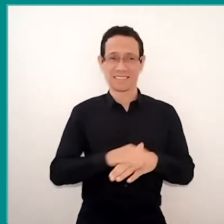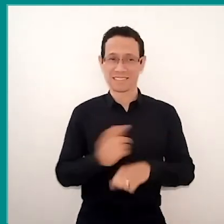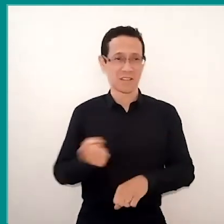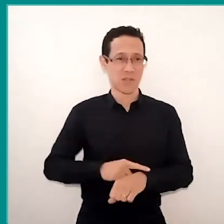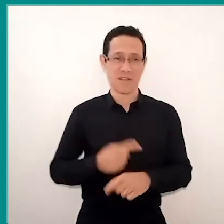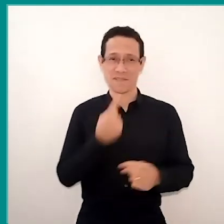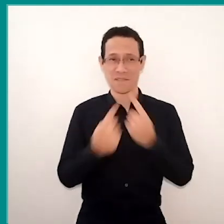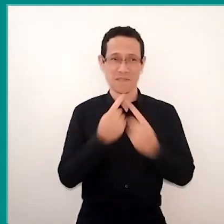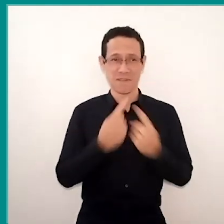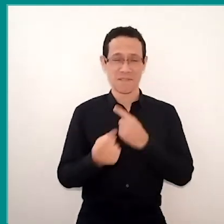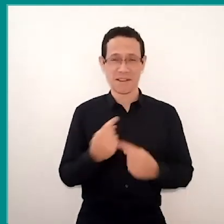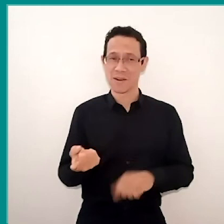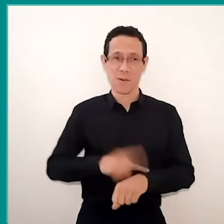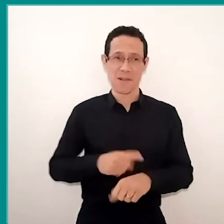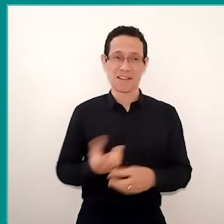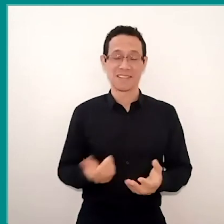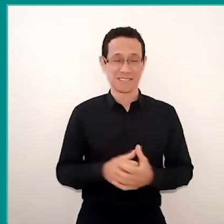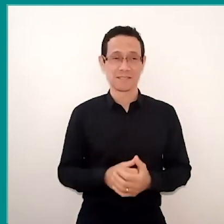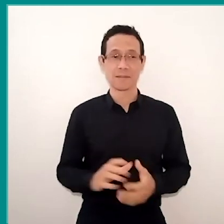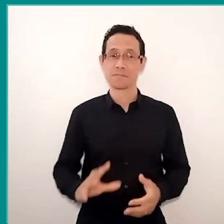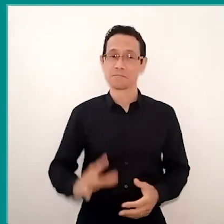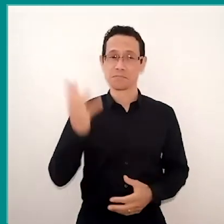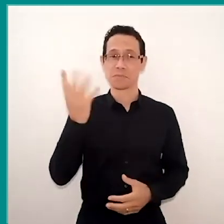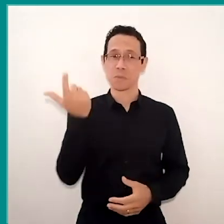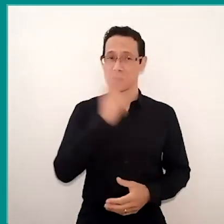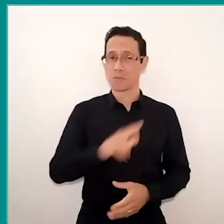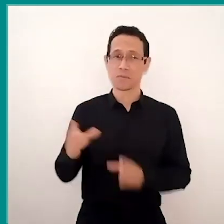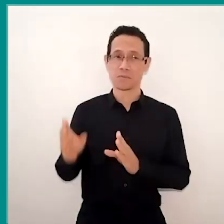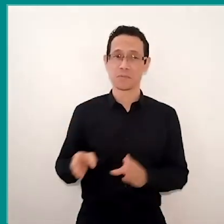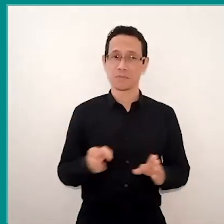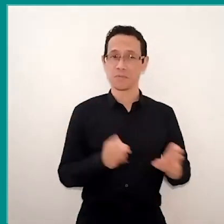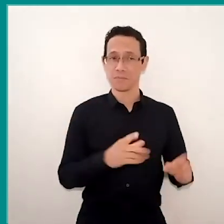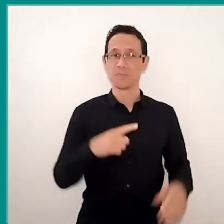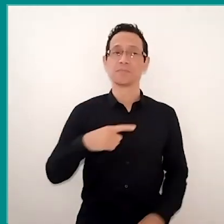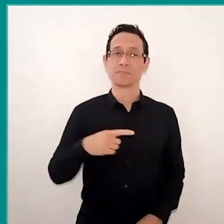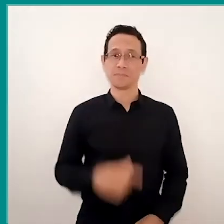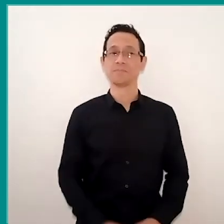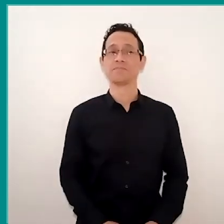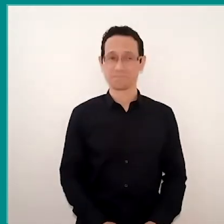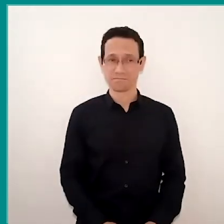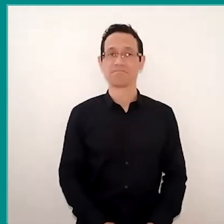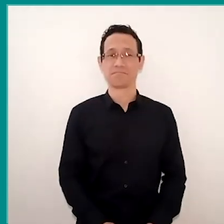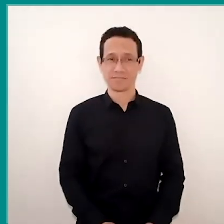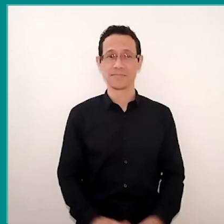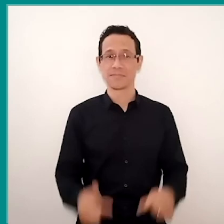But, it happened and practically happens, at least once a week in each unit,